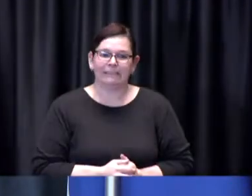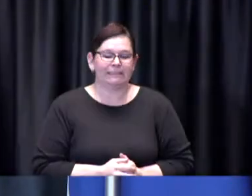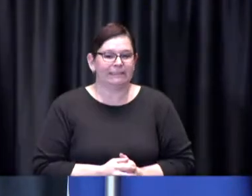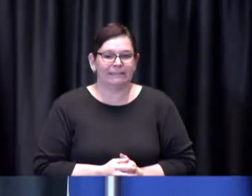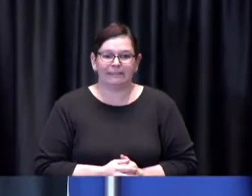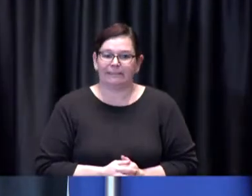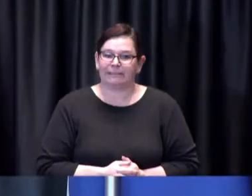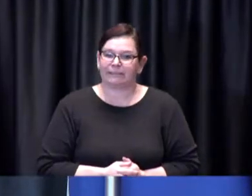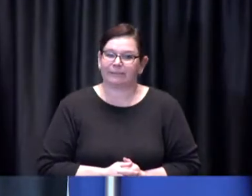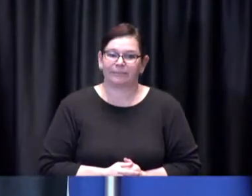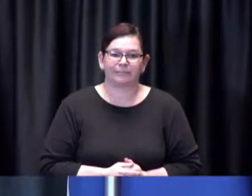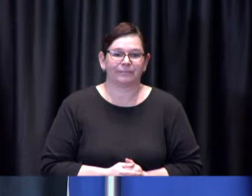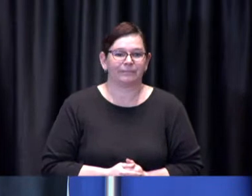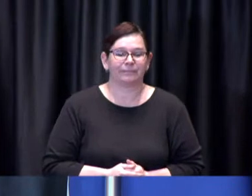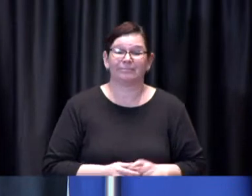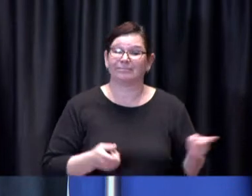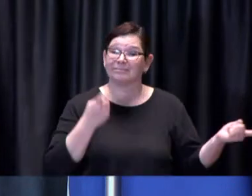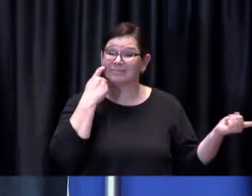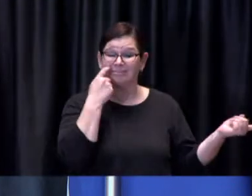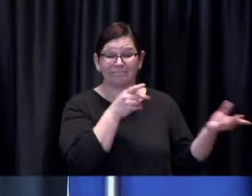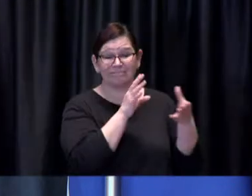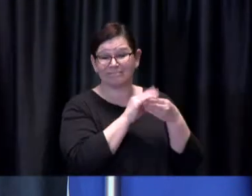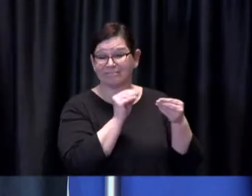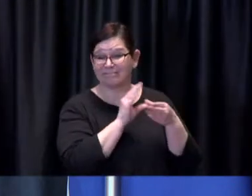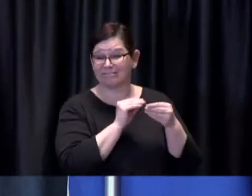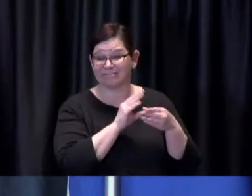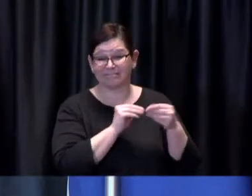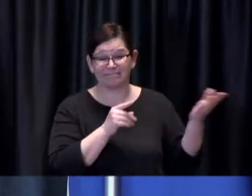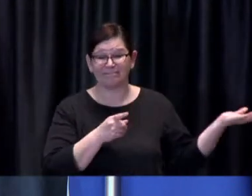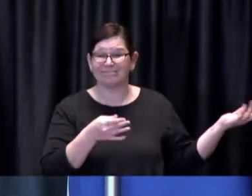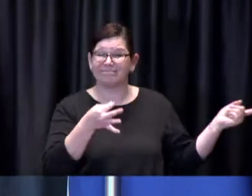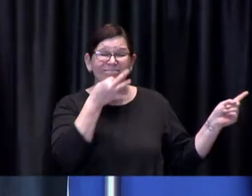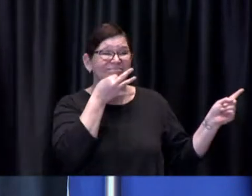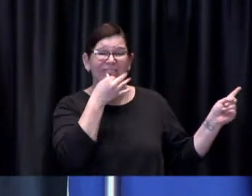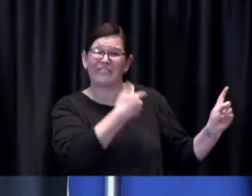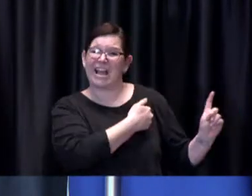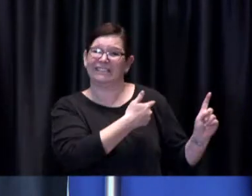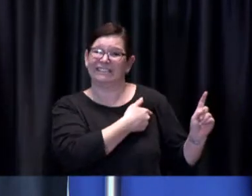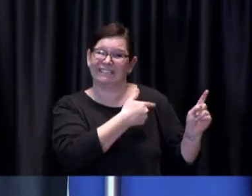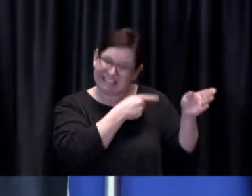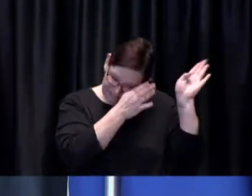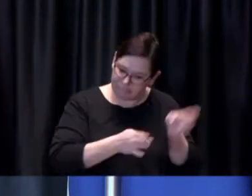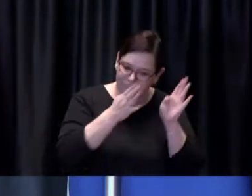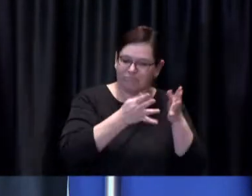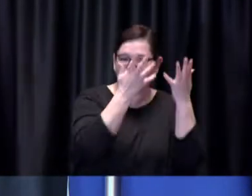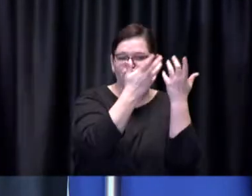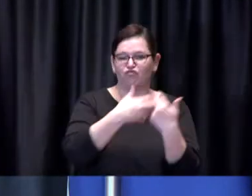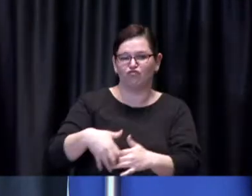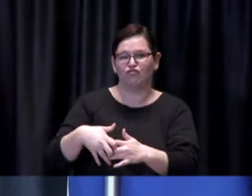expert himself or at least on immunization clinics but I think the Chief has has articulated exactly